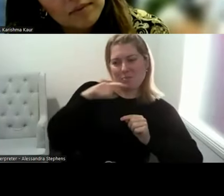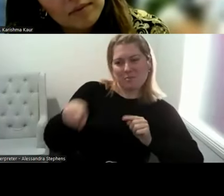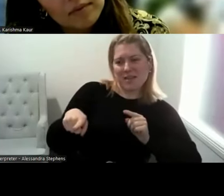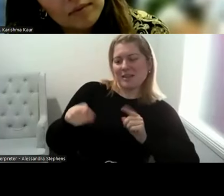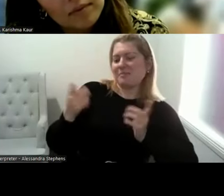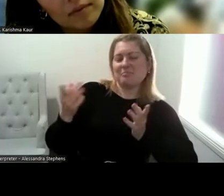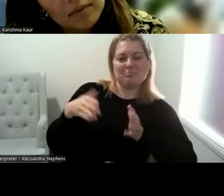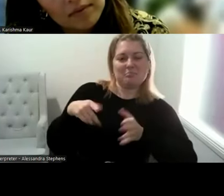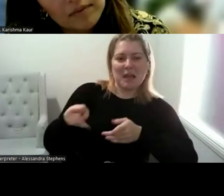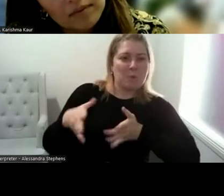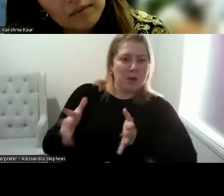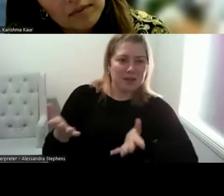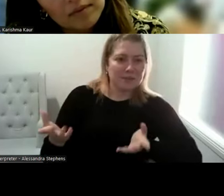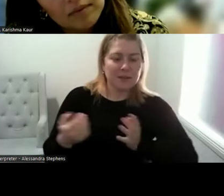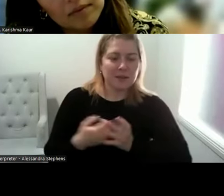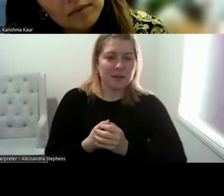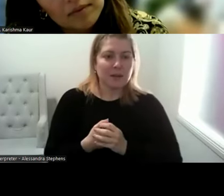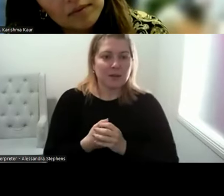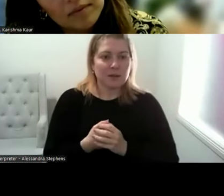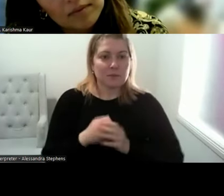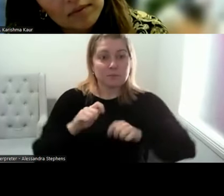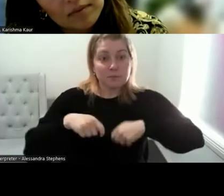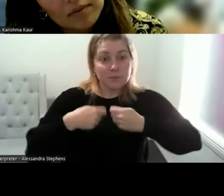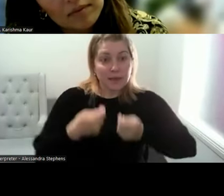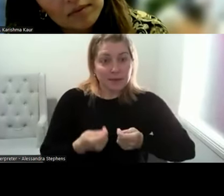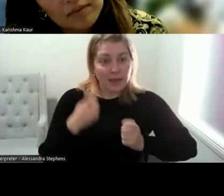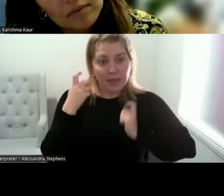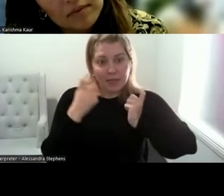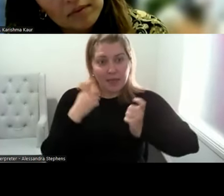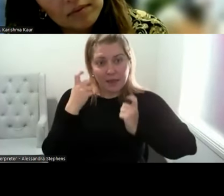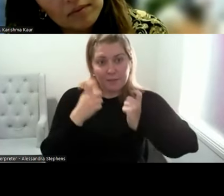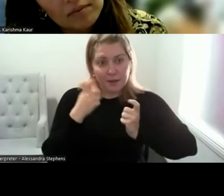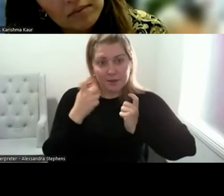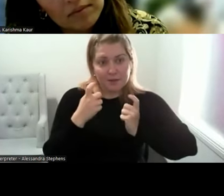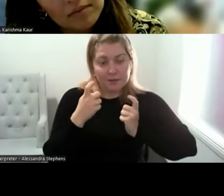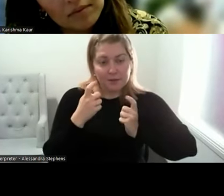The next step is to think about who's being excluded because of that.